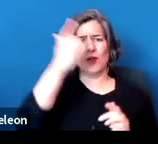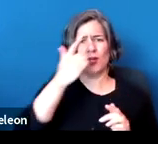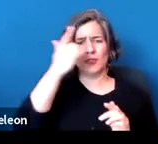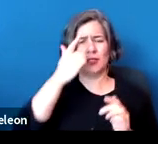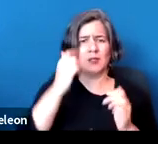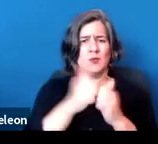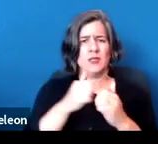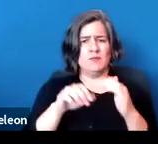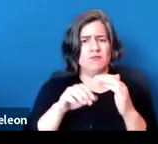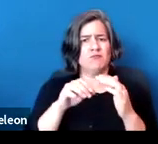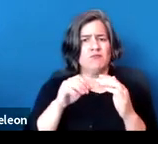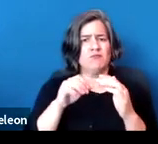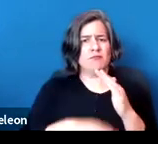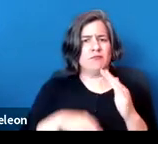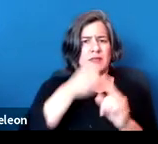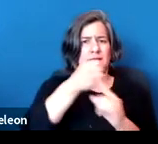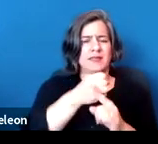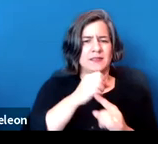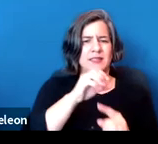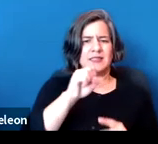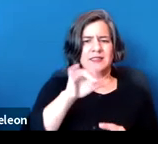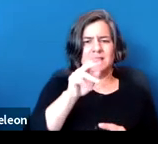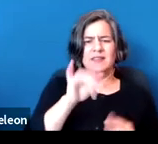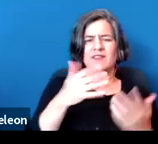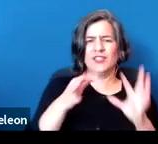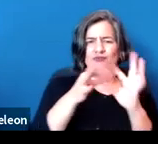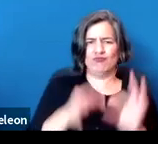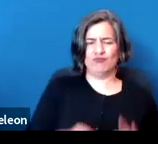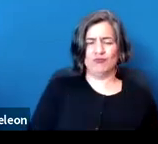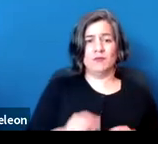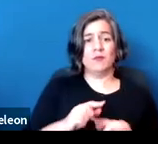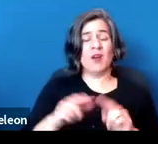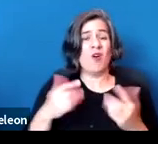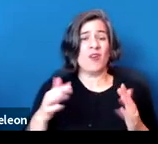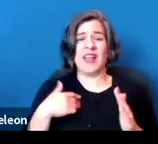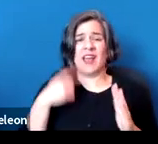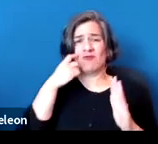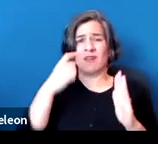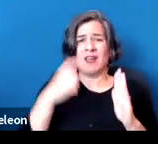that Sydney was identifying, but there are also these recognized sources of medical knowledge.